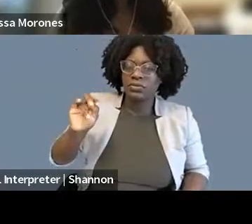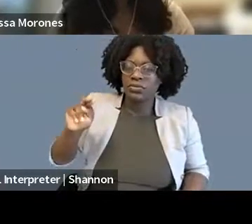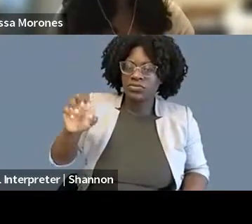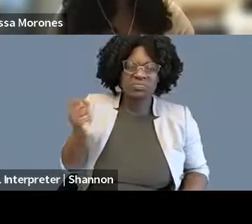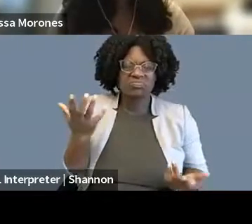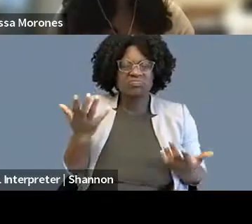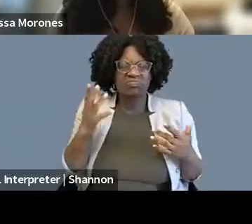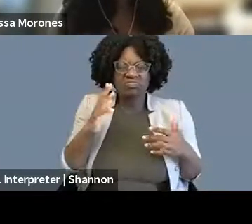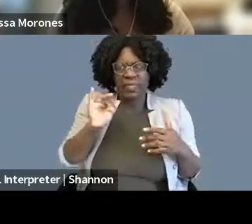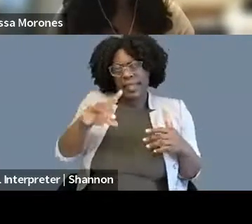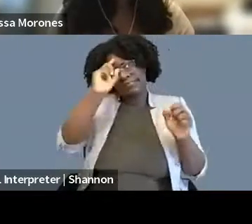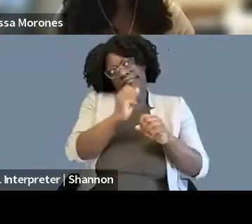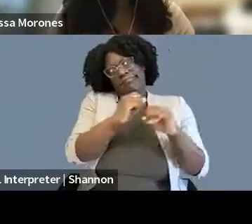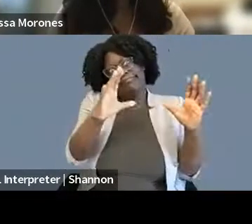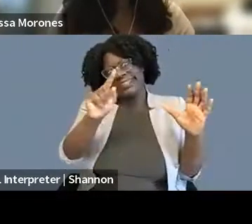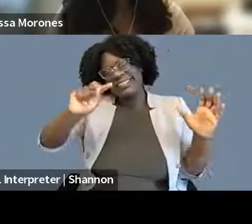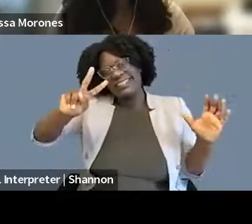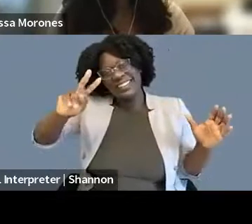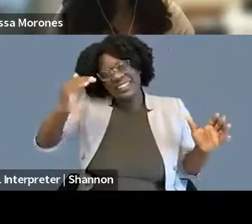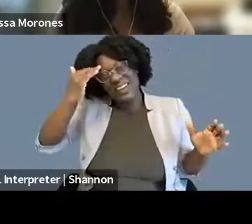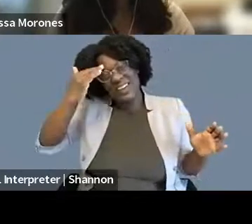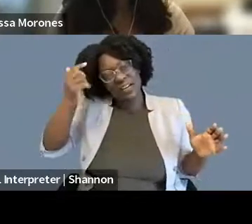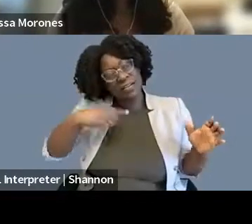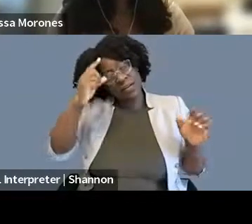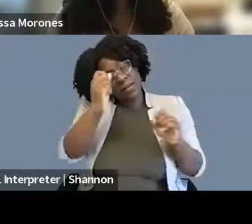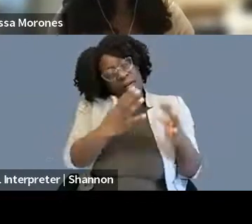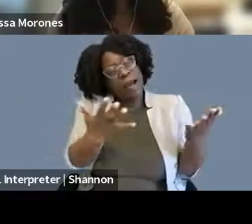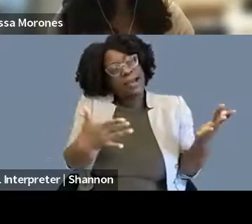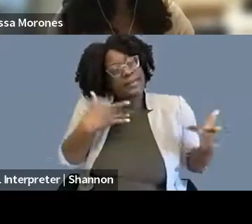like the TV image of an exciting legal career, you know,